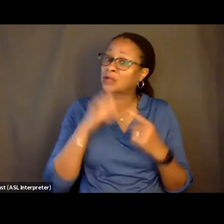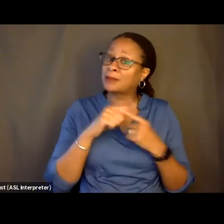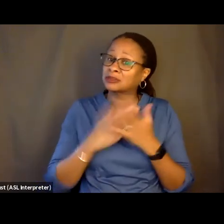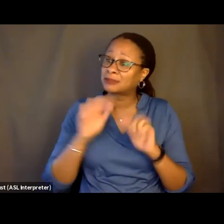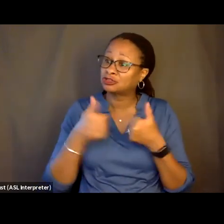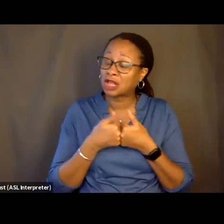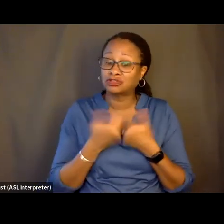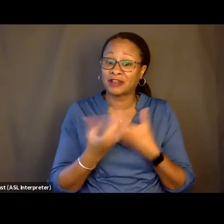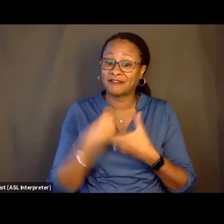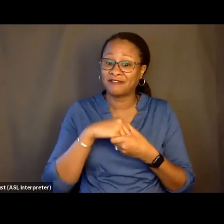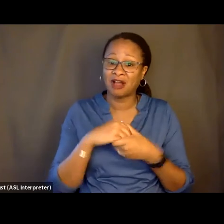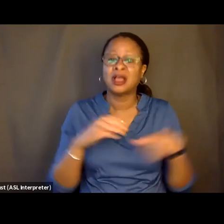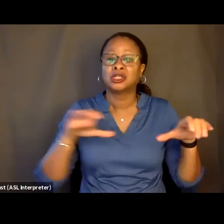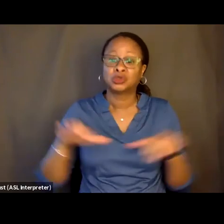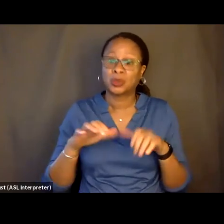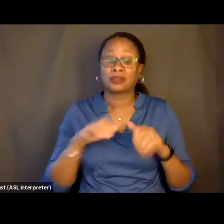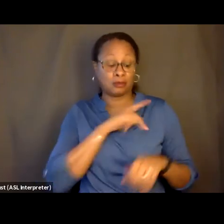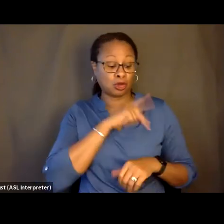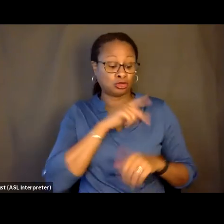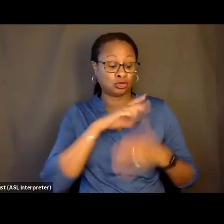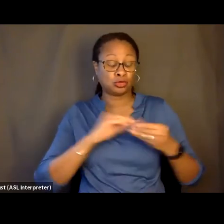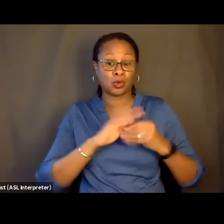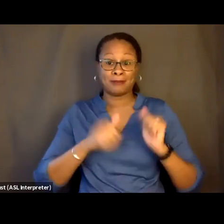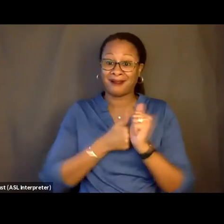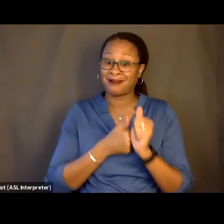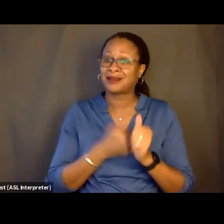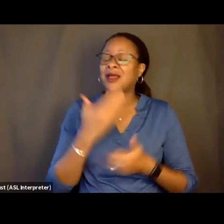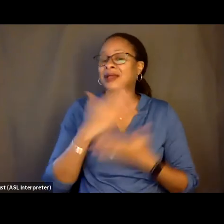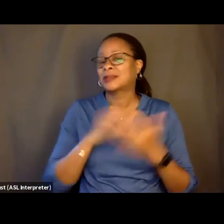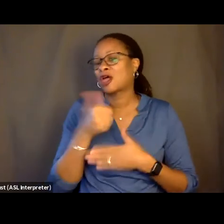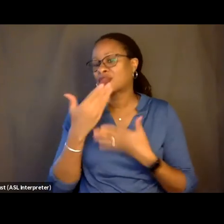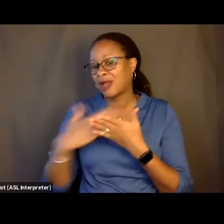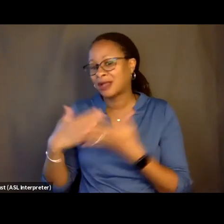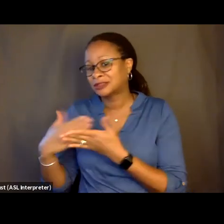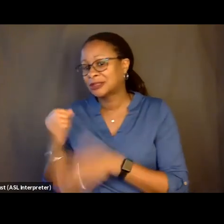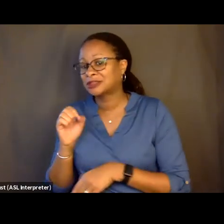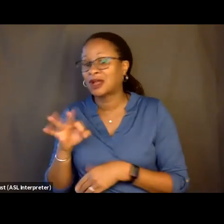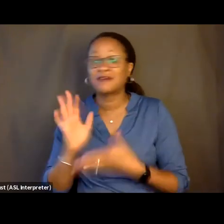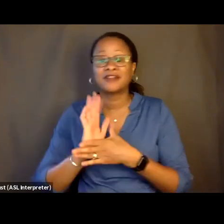the personal story behind it, and some of the other aspects of the filmmaking process that I'm